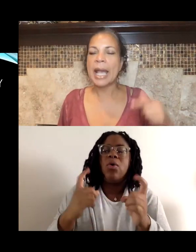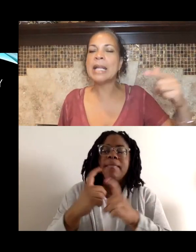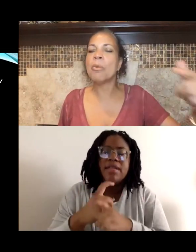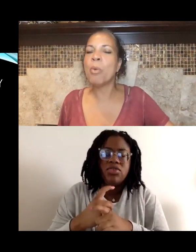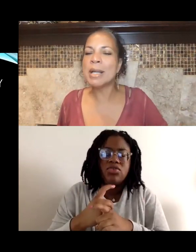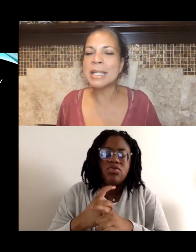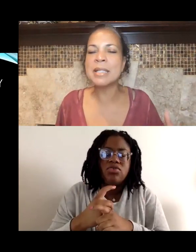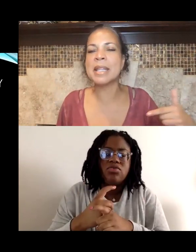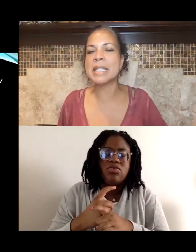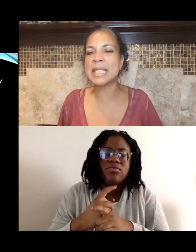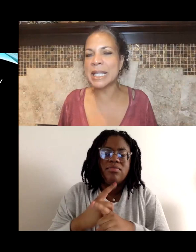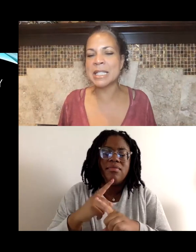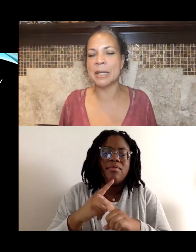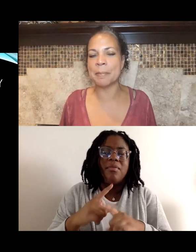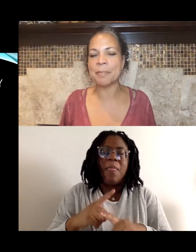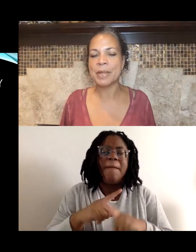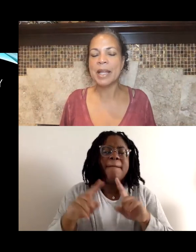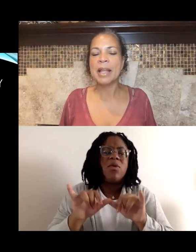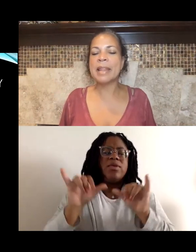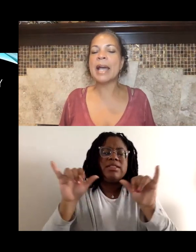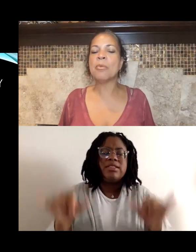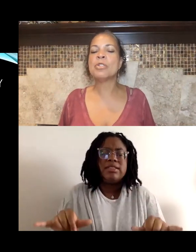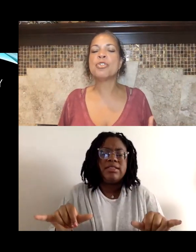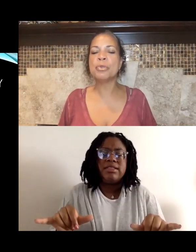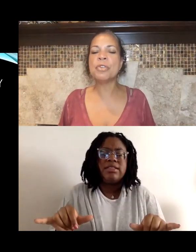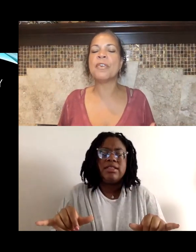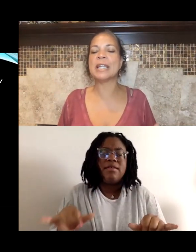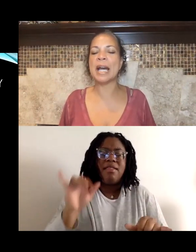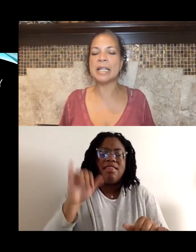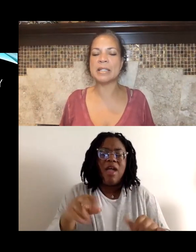And it wasn't the system that was truthful and honest.